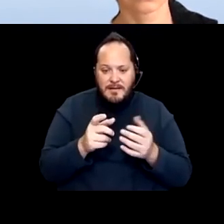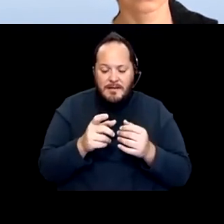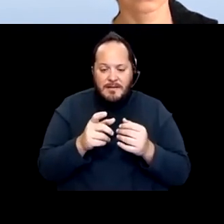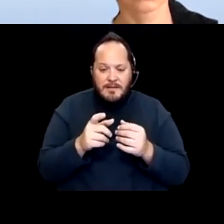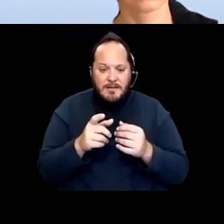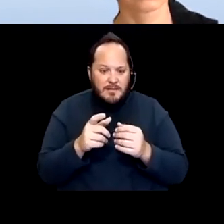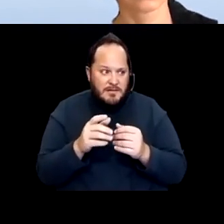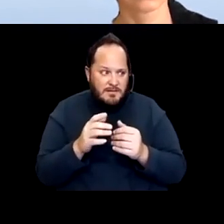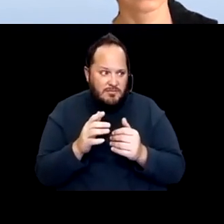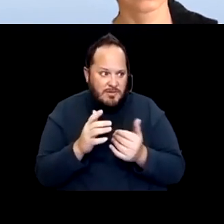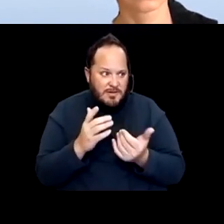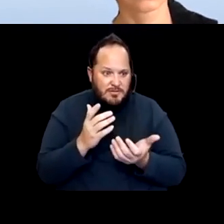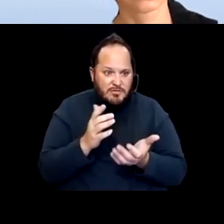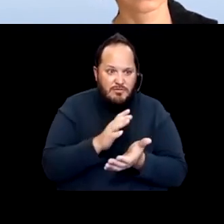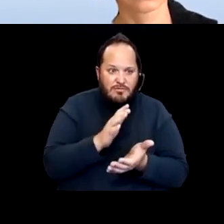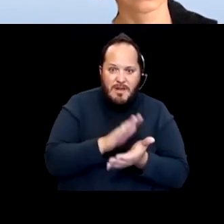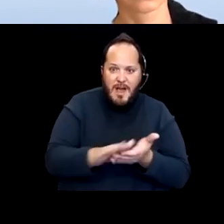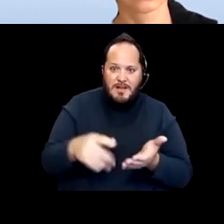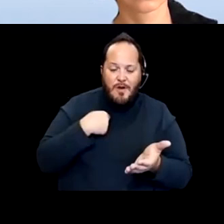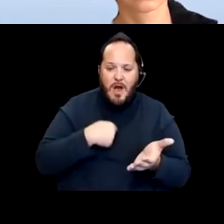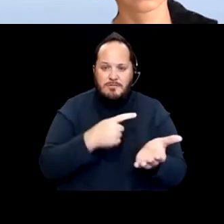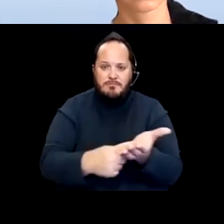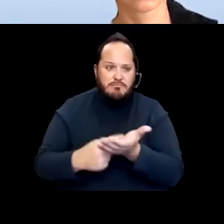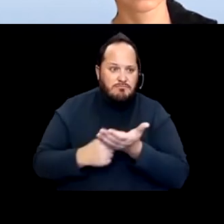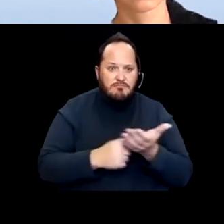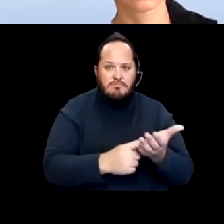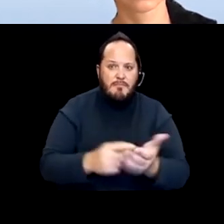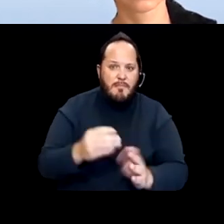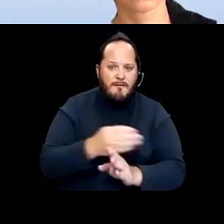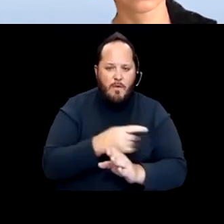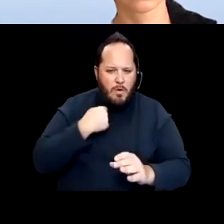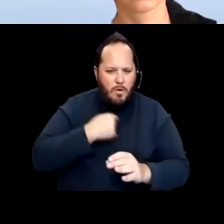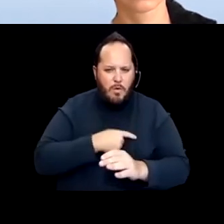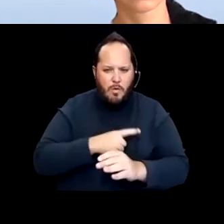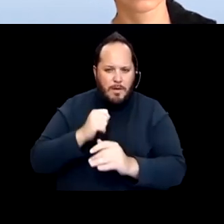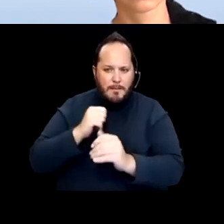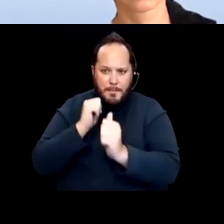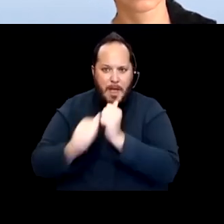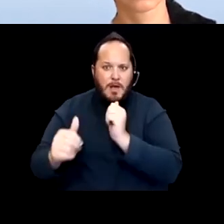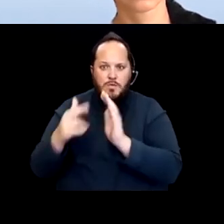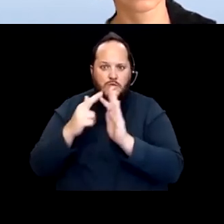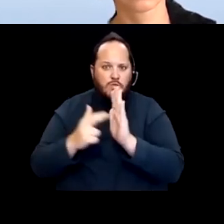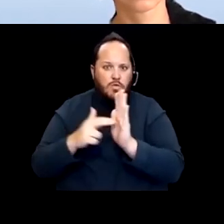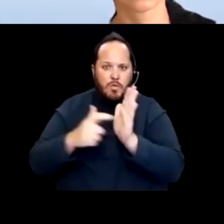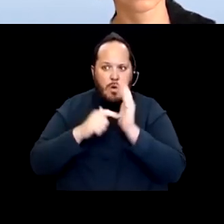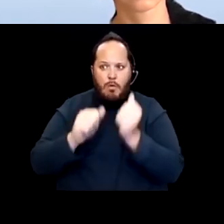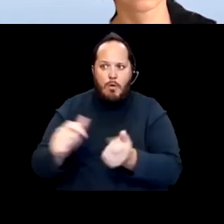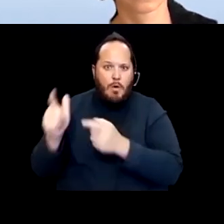before we say, "Oh, absolutely everybody in a certain settings should be required to get the vaccine in order to return to that setting."